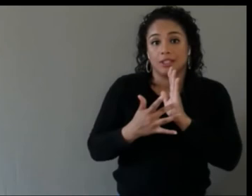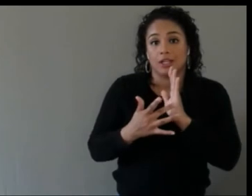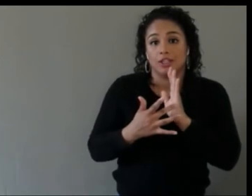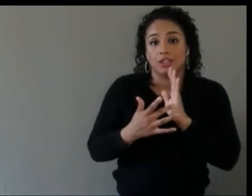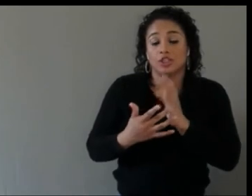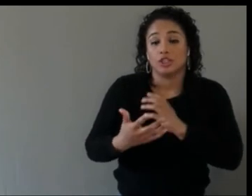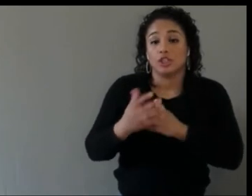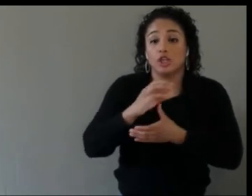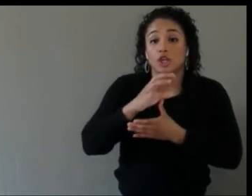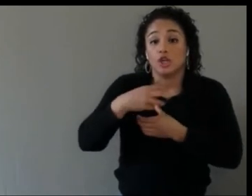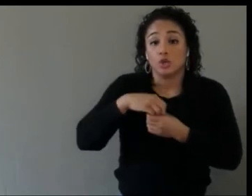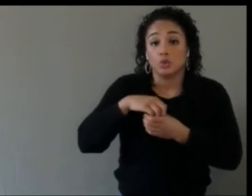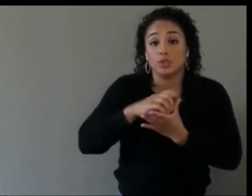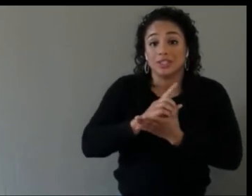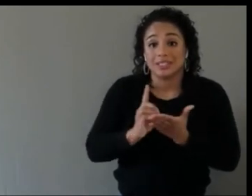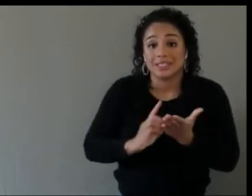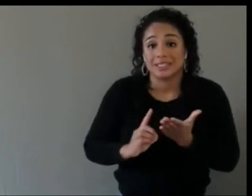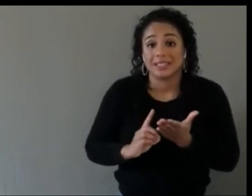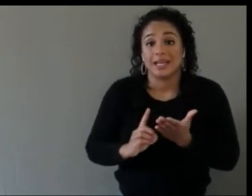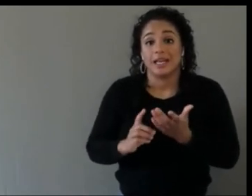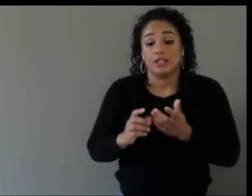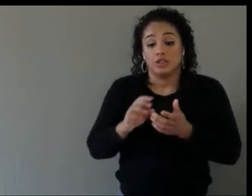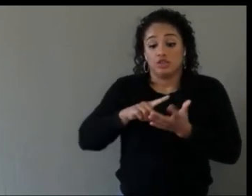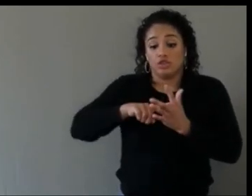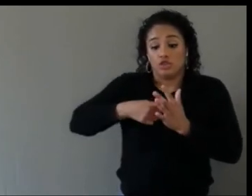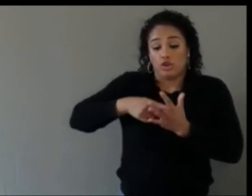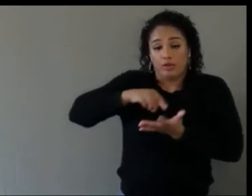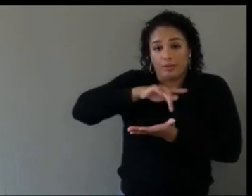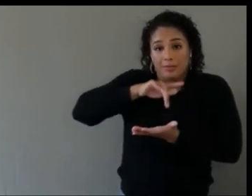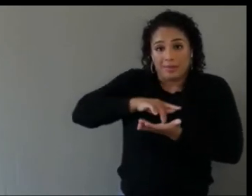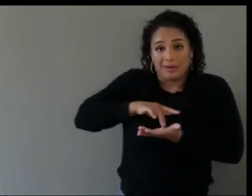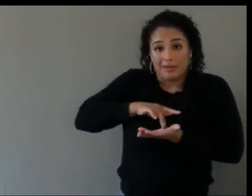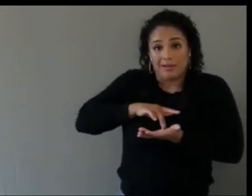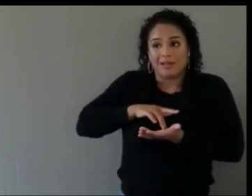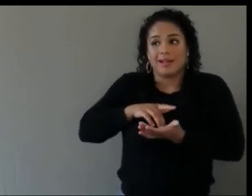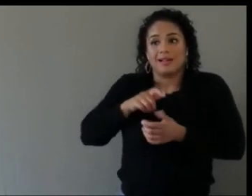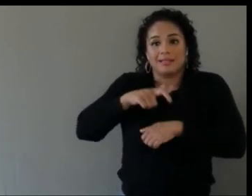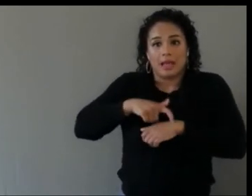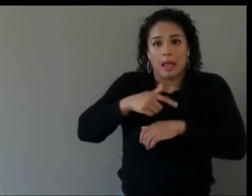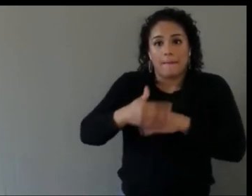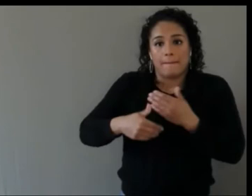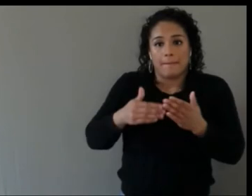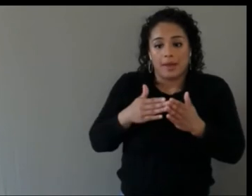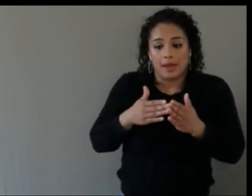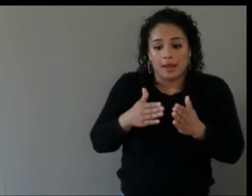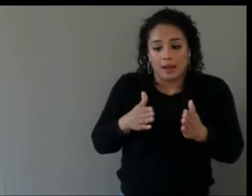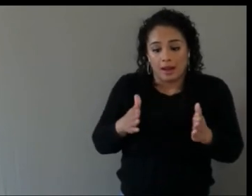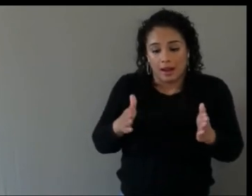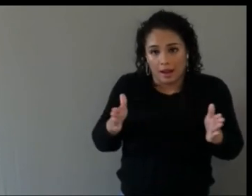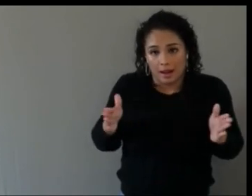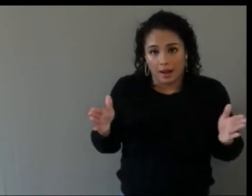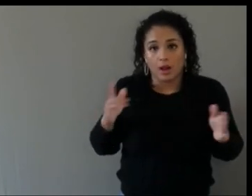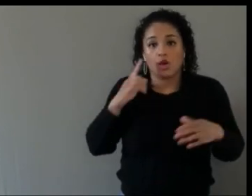edges of the experience from setting it up to maintaining it, to keeping it charged to